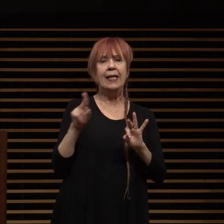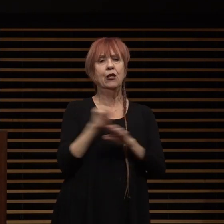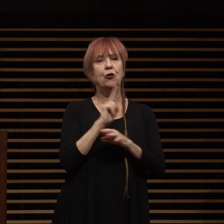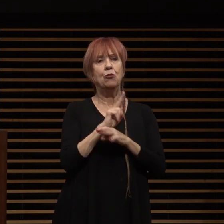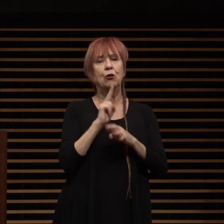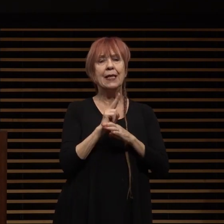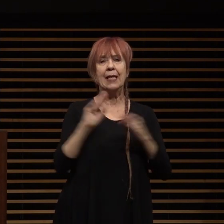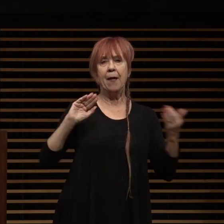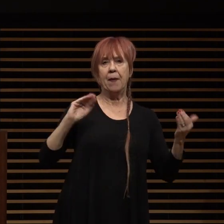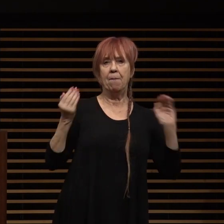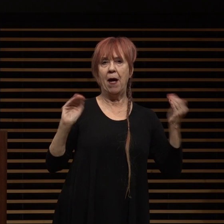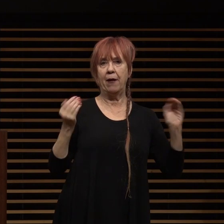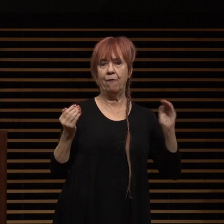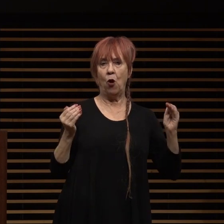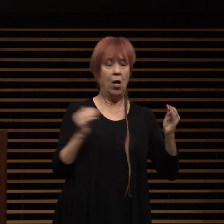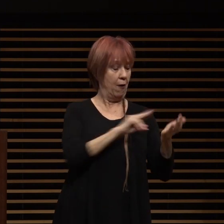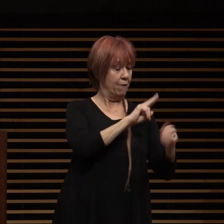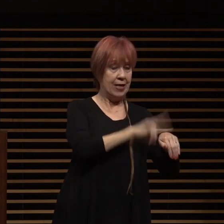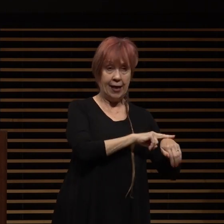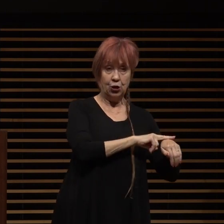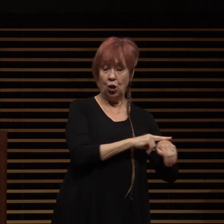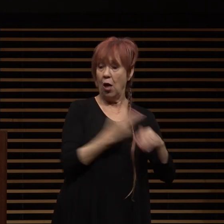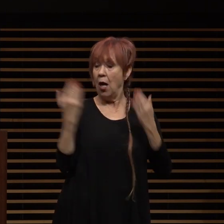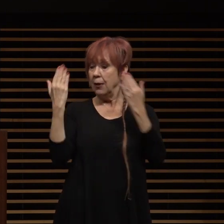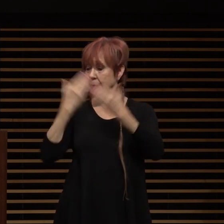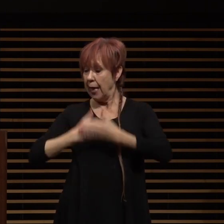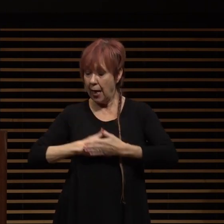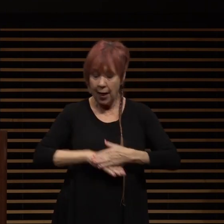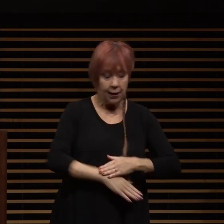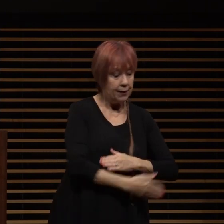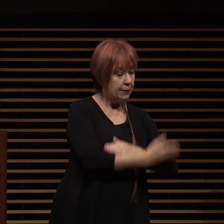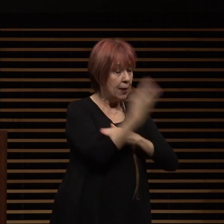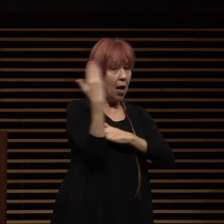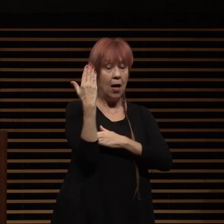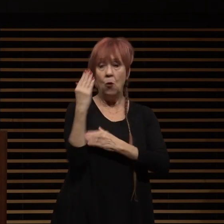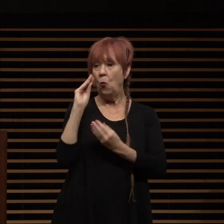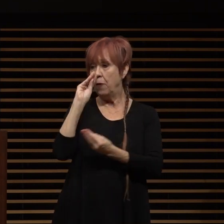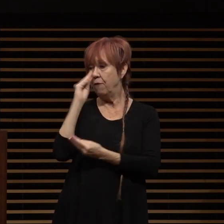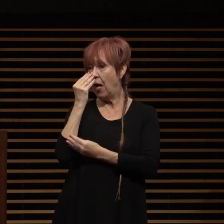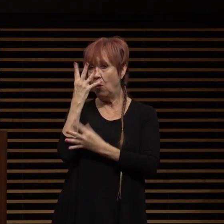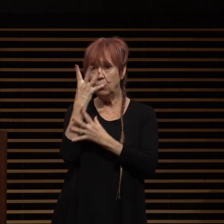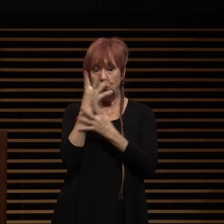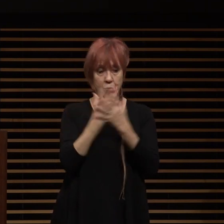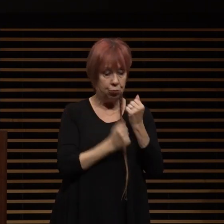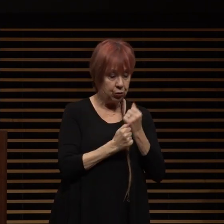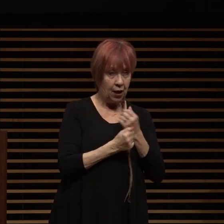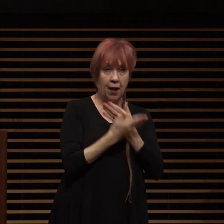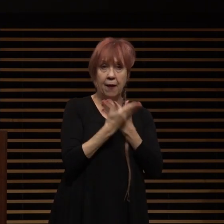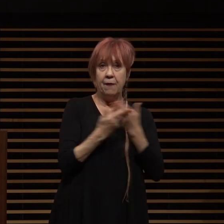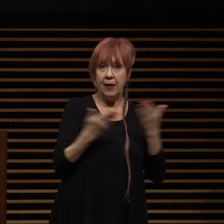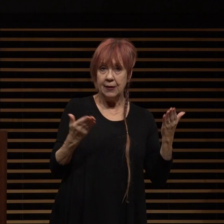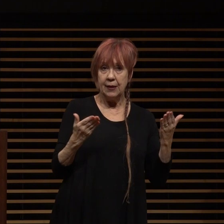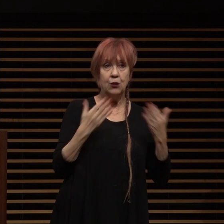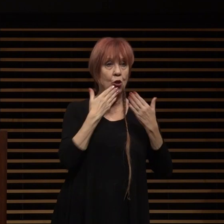day passes into night when the flowers of spring fade